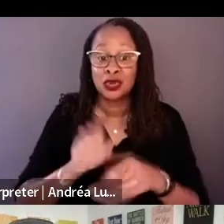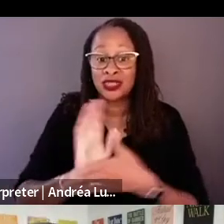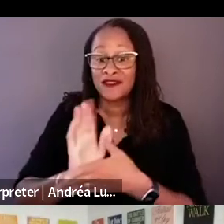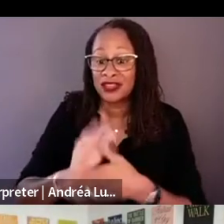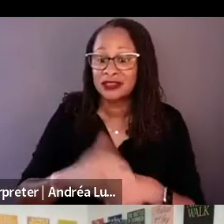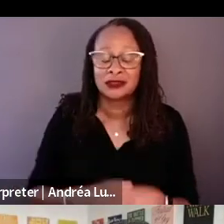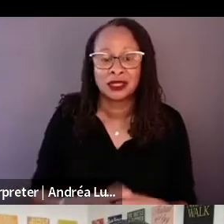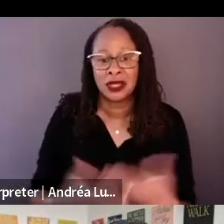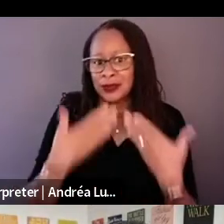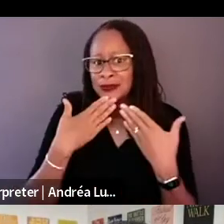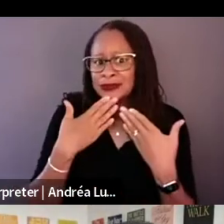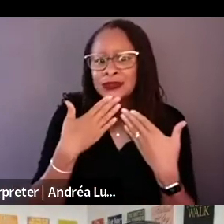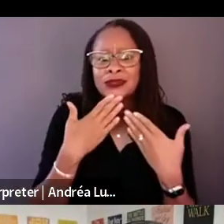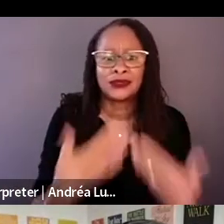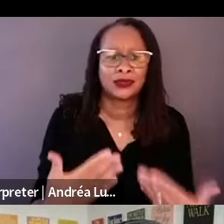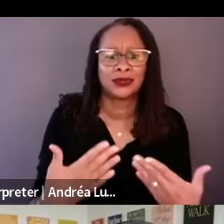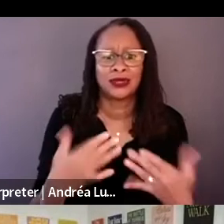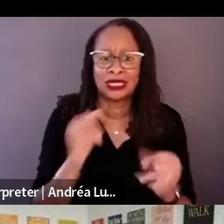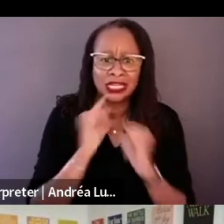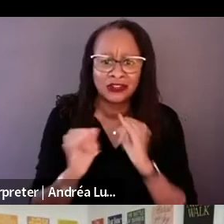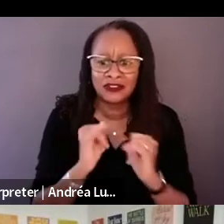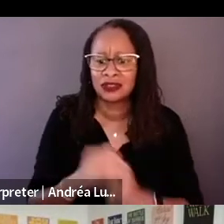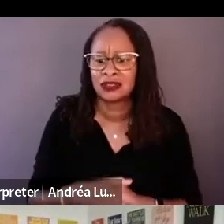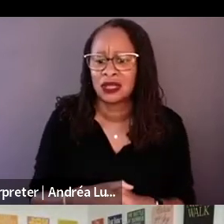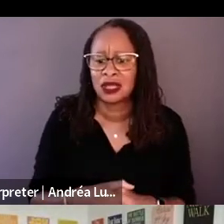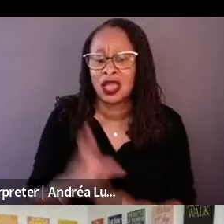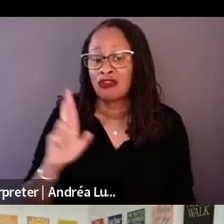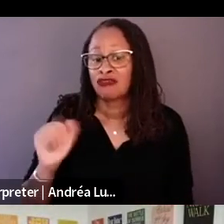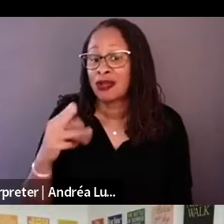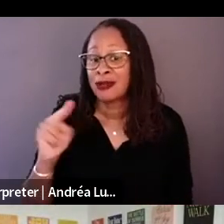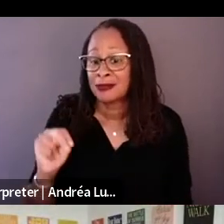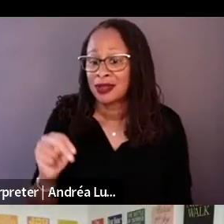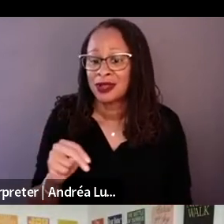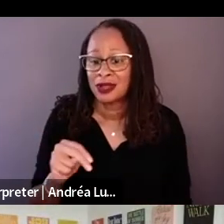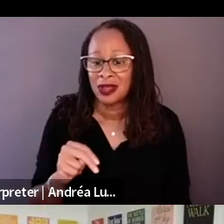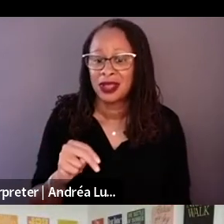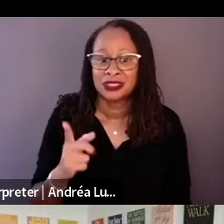said film up. We could film her, but we did not have permission to use her face.